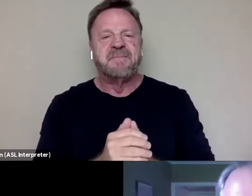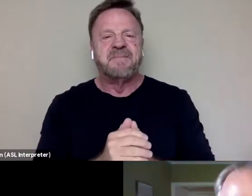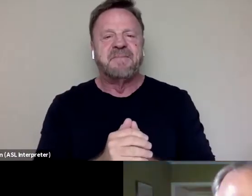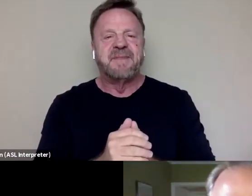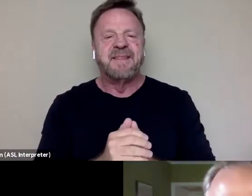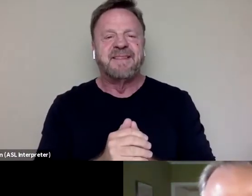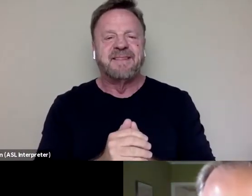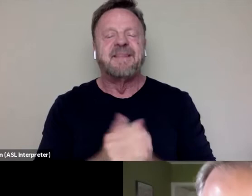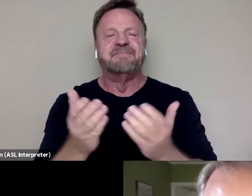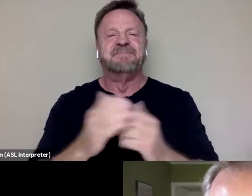Okay. - Hi.